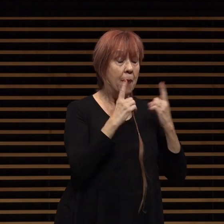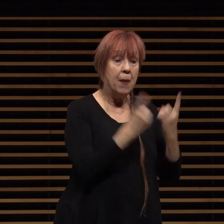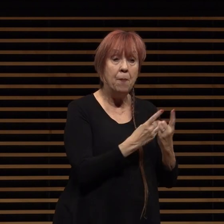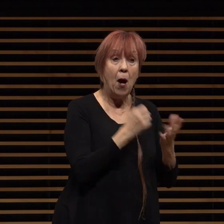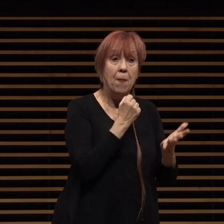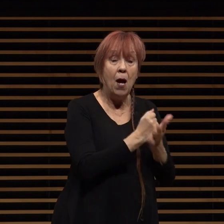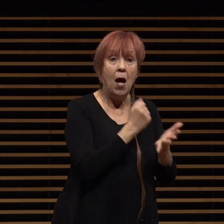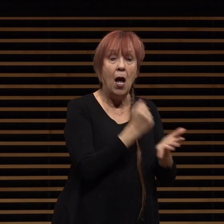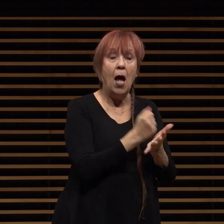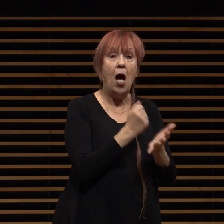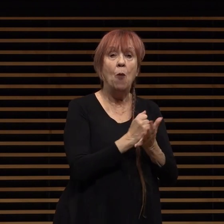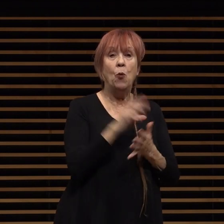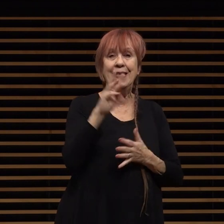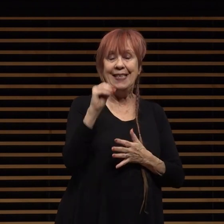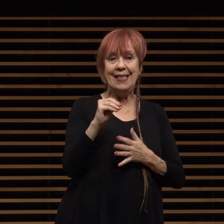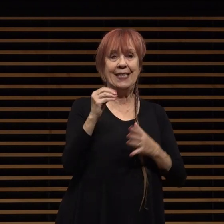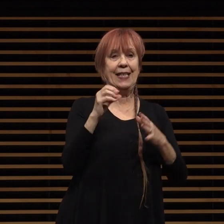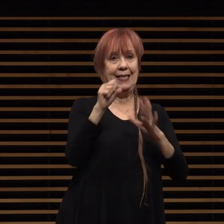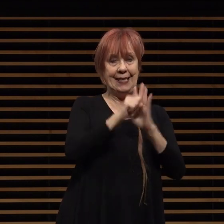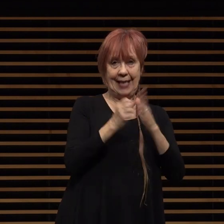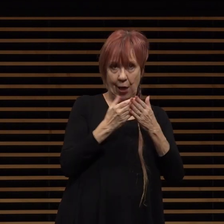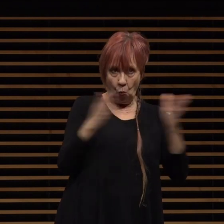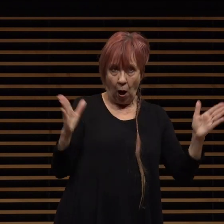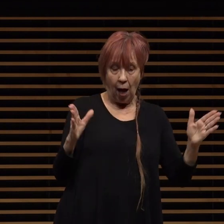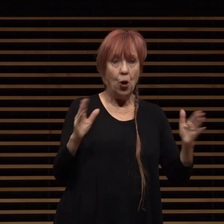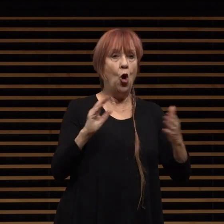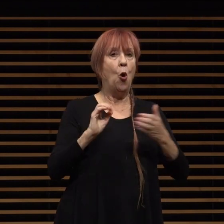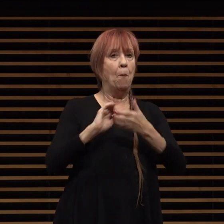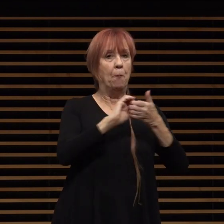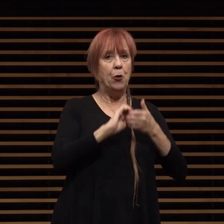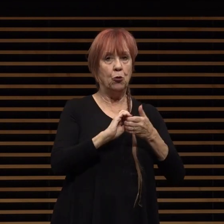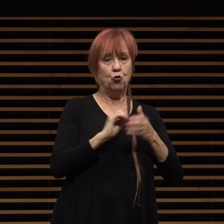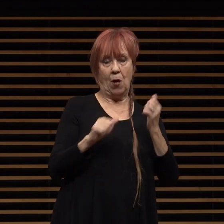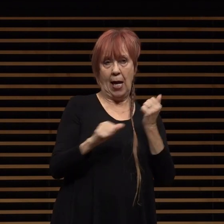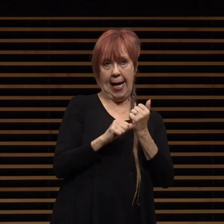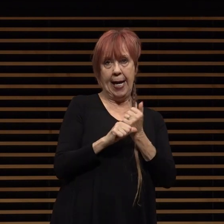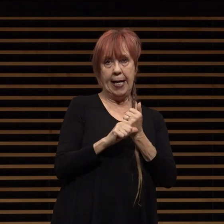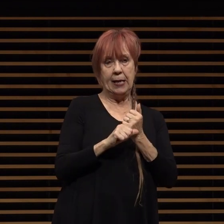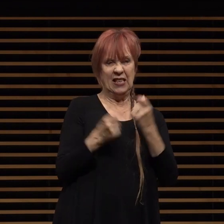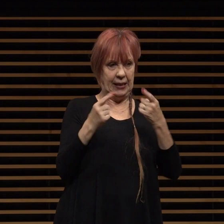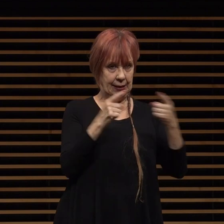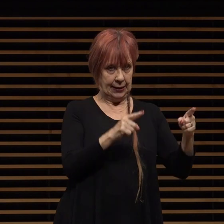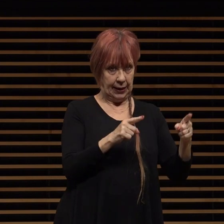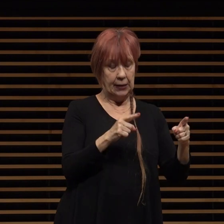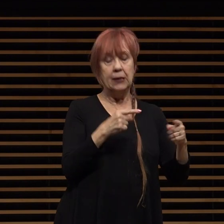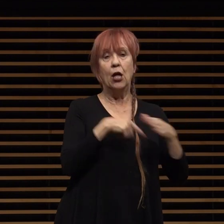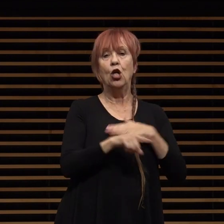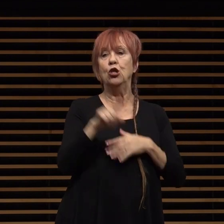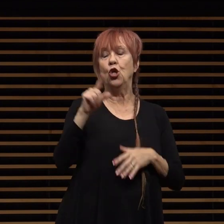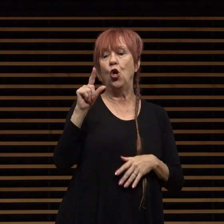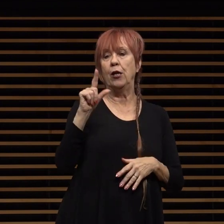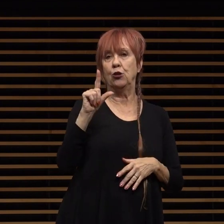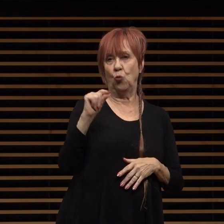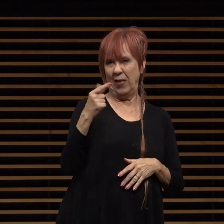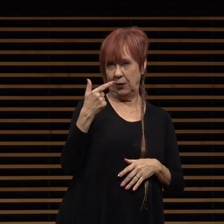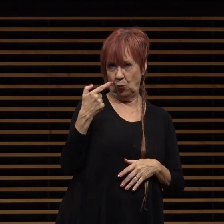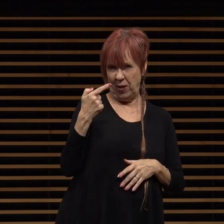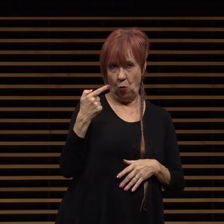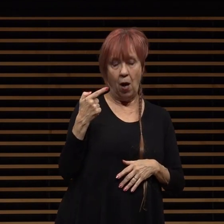statewide mutual aid incidents during the second half of 2021 alone